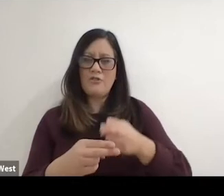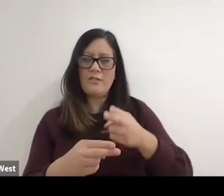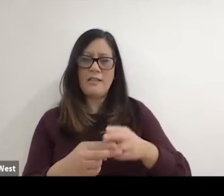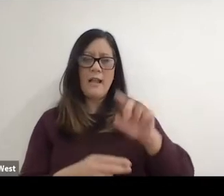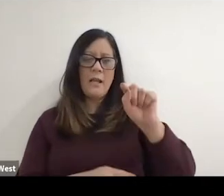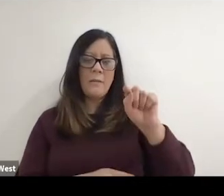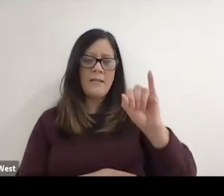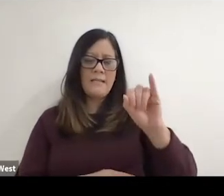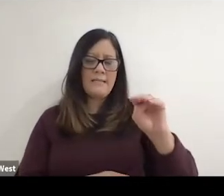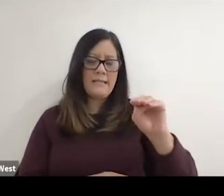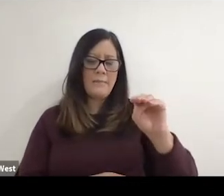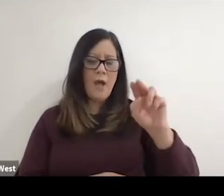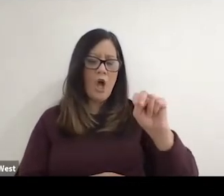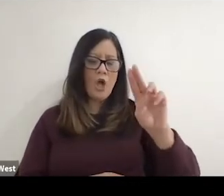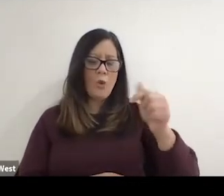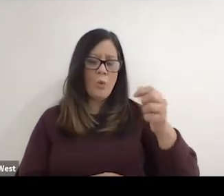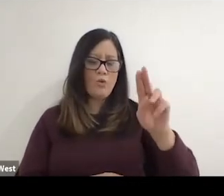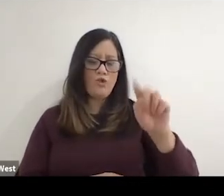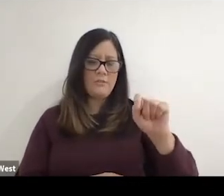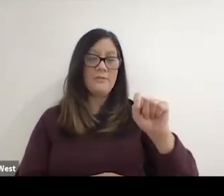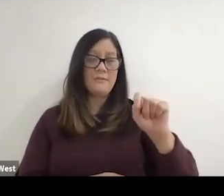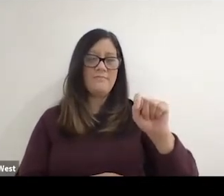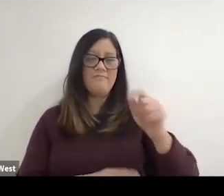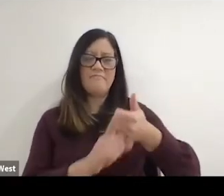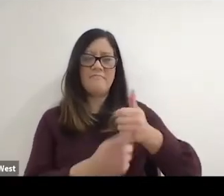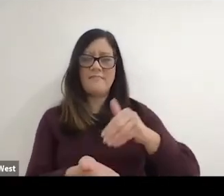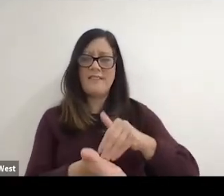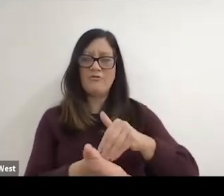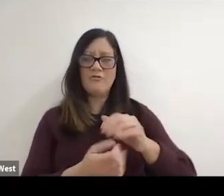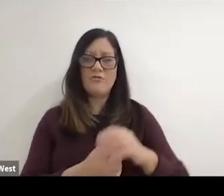though, is Tim Nugent, the doctor Tim Nugent, of course, who he was.